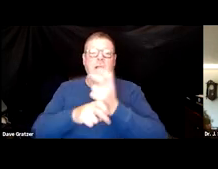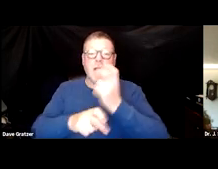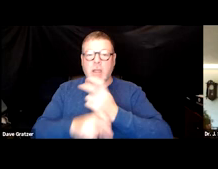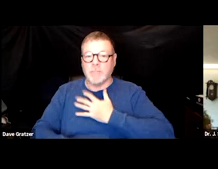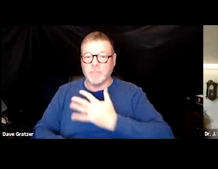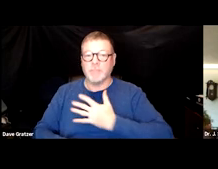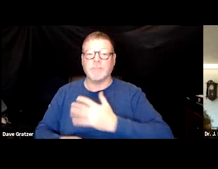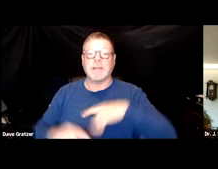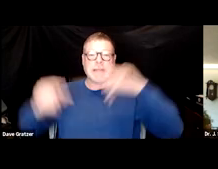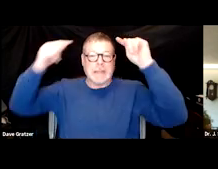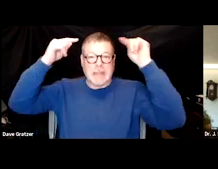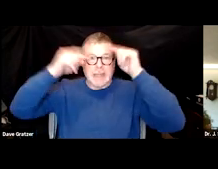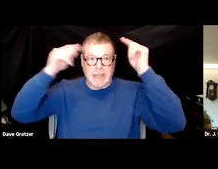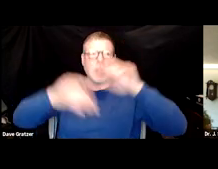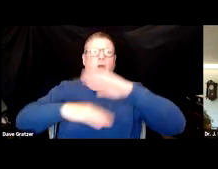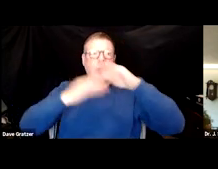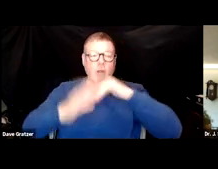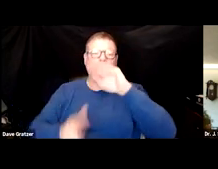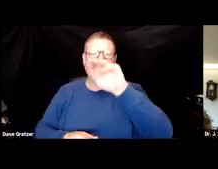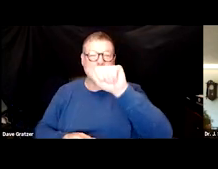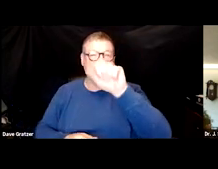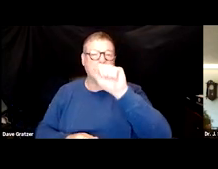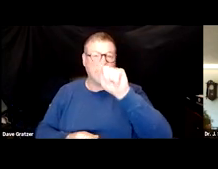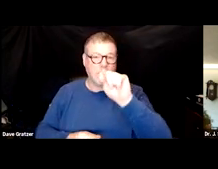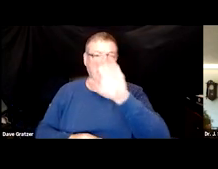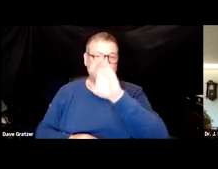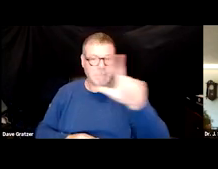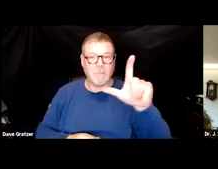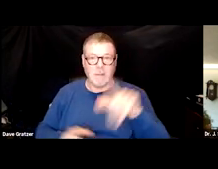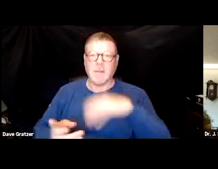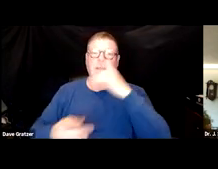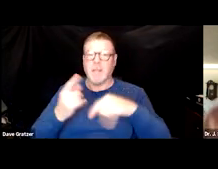These are all mast cells and they kind of hold a special chemical